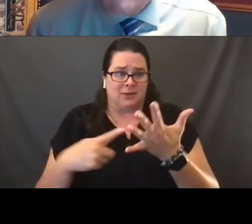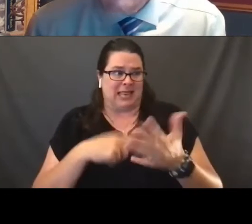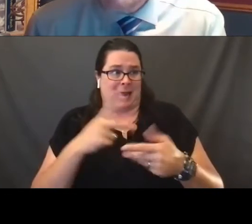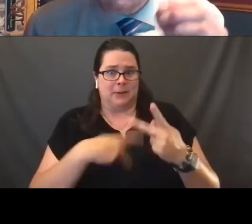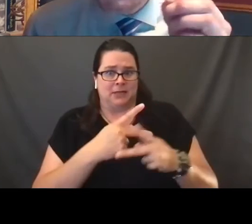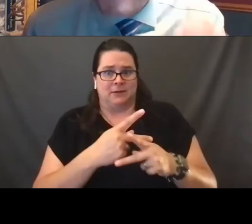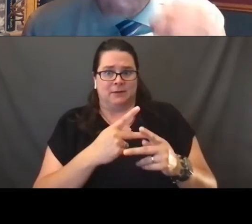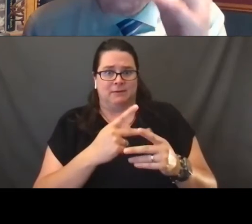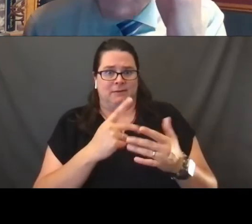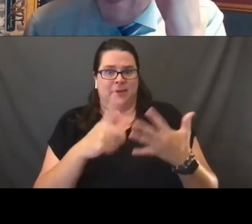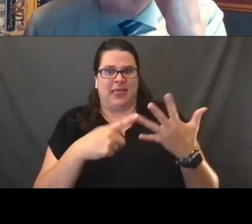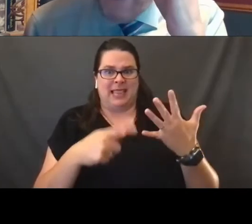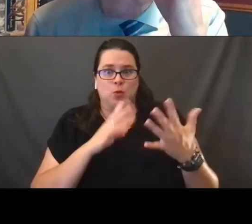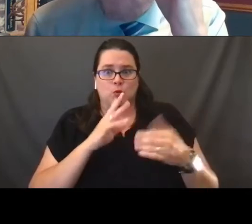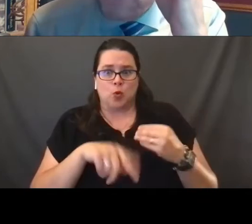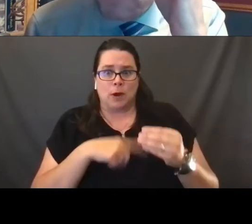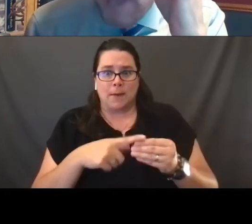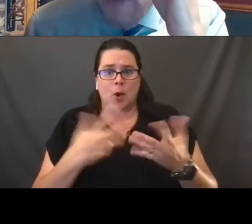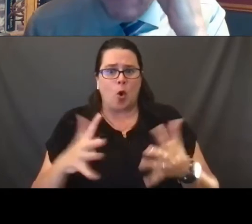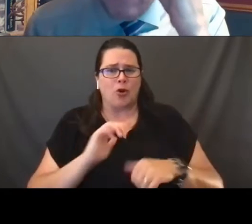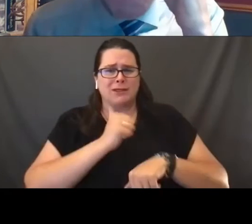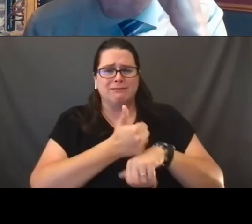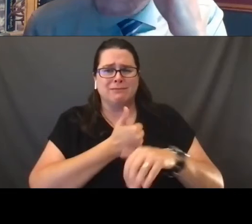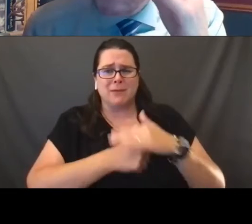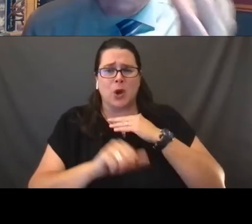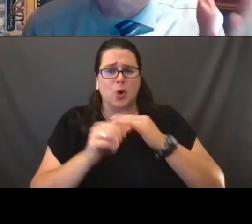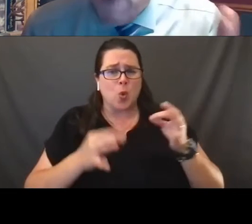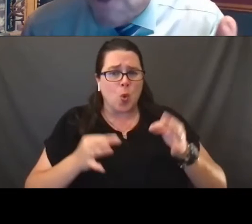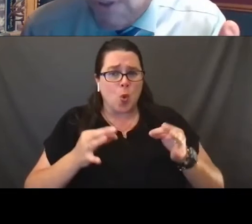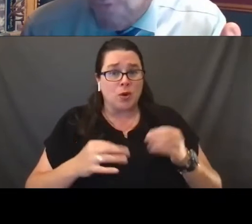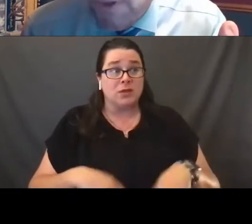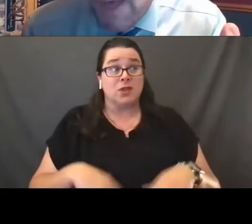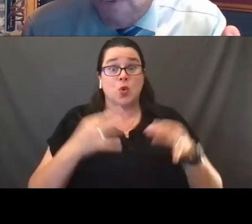Things that are established by the courts, things the courts are still wrestling with